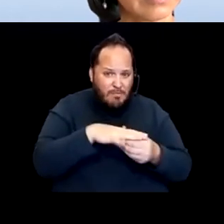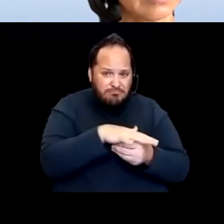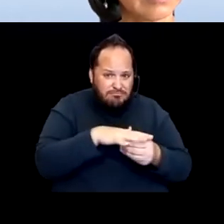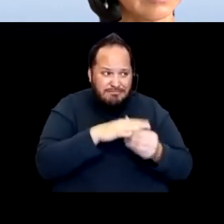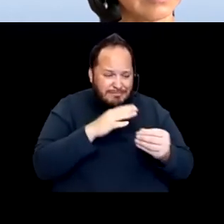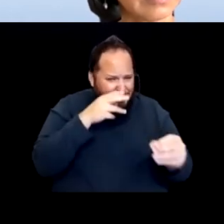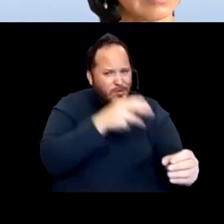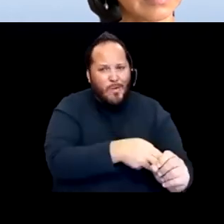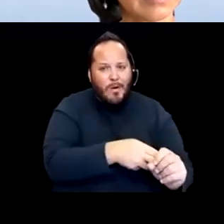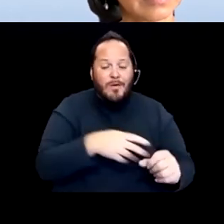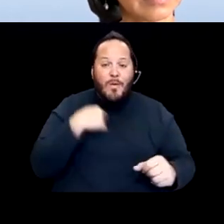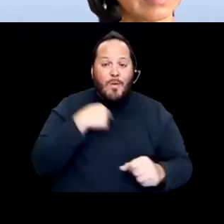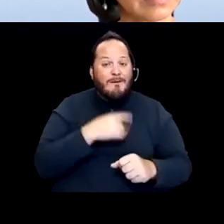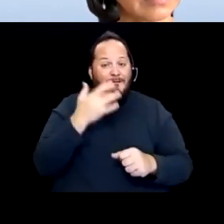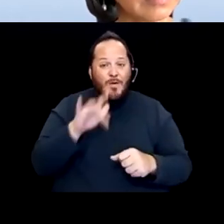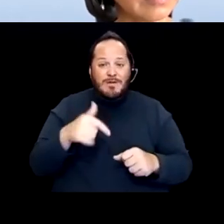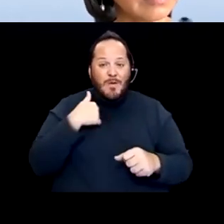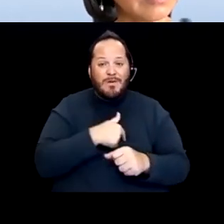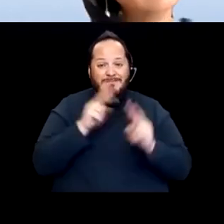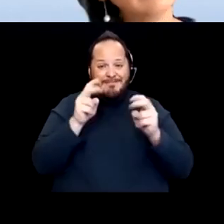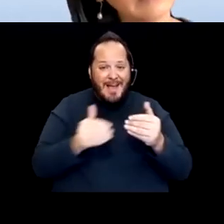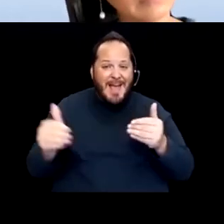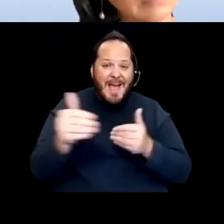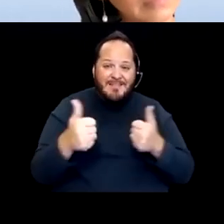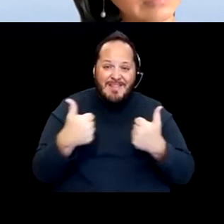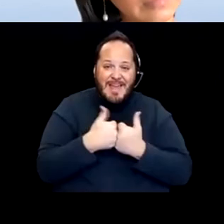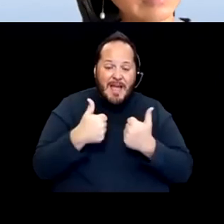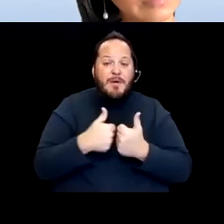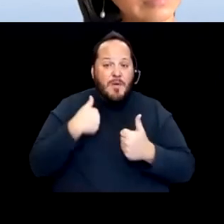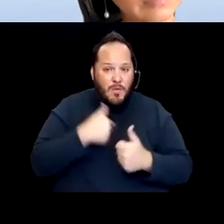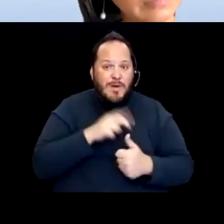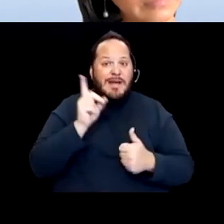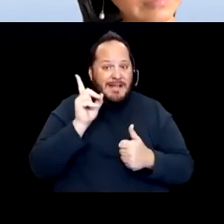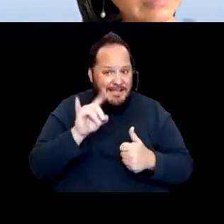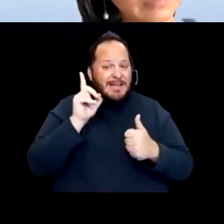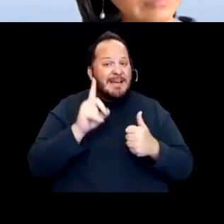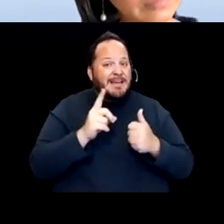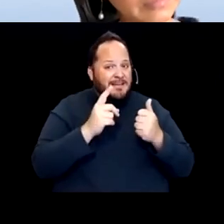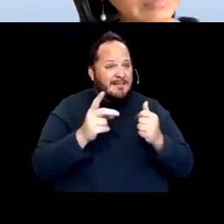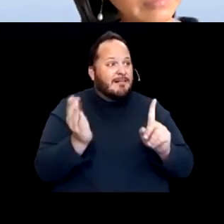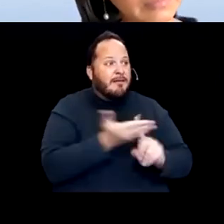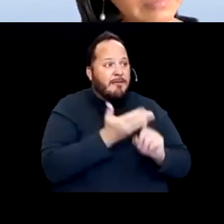And we did get many of our ILC staff engaged in either the local committees or the equity committees.